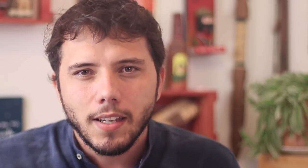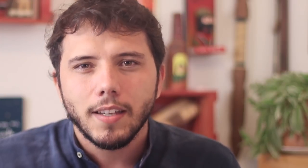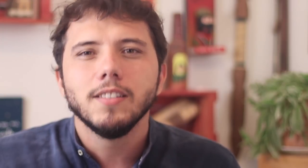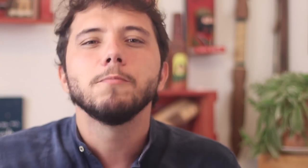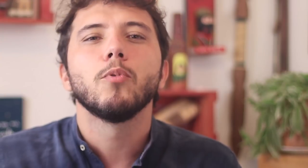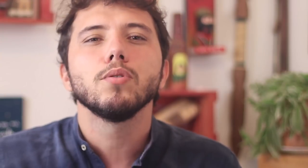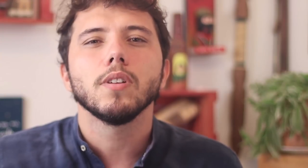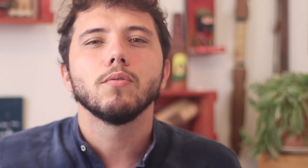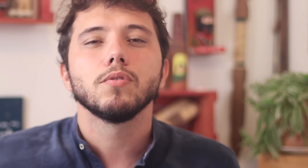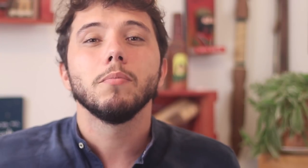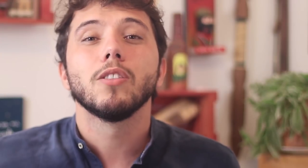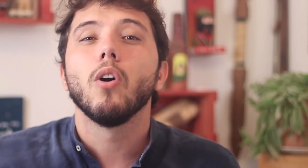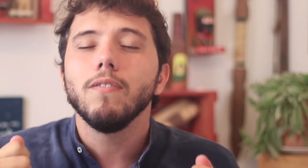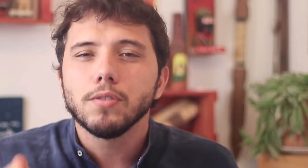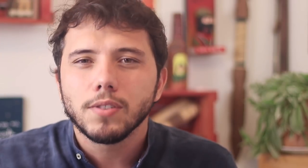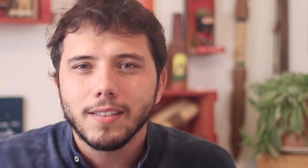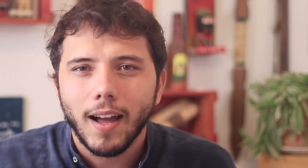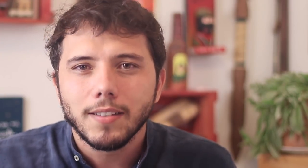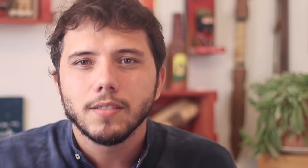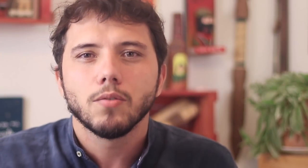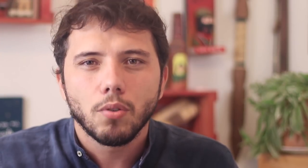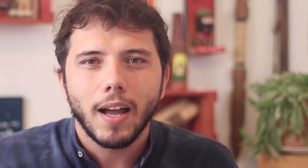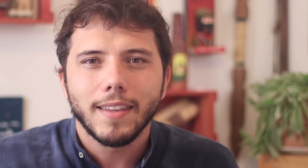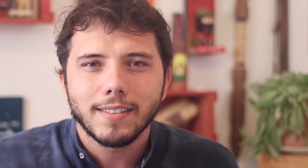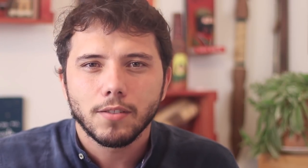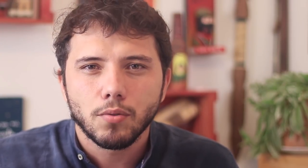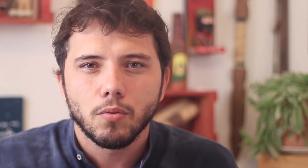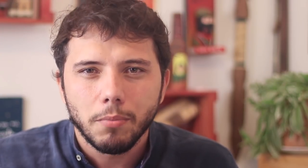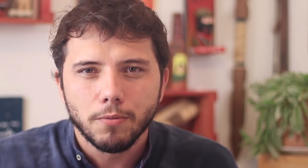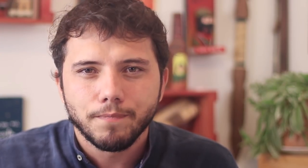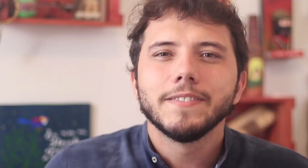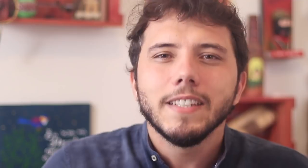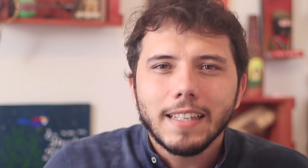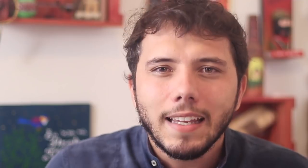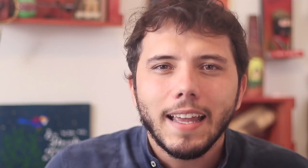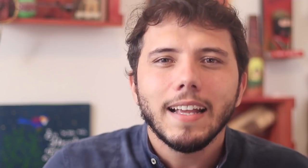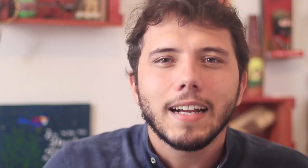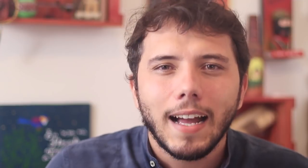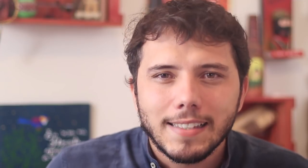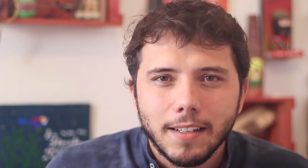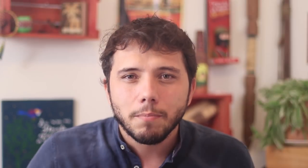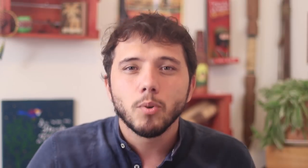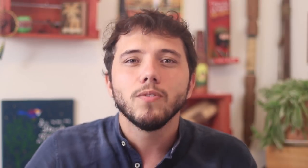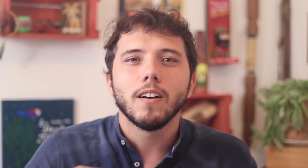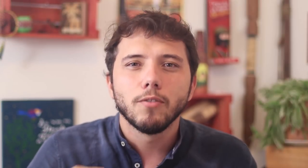and willing to build a new society in place of this one that has succumbed Stay at home! Please.